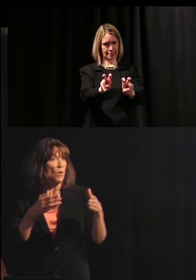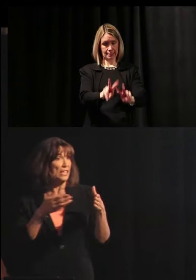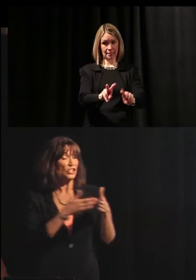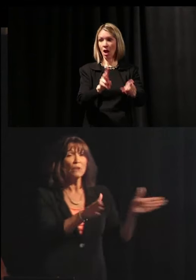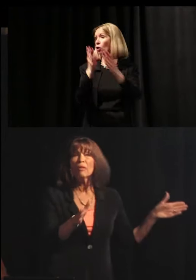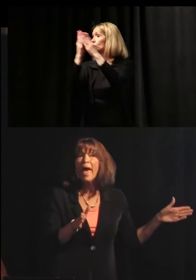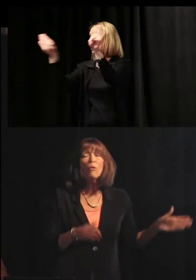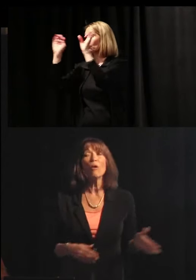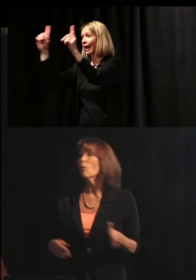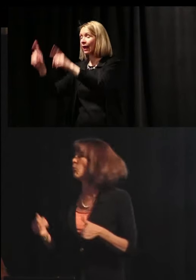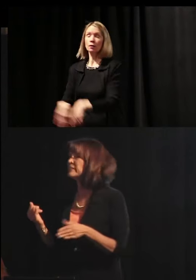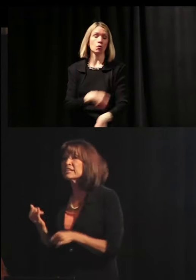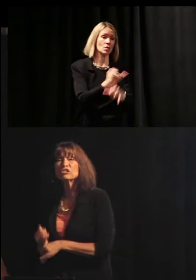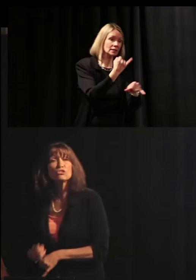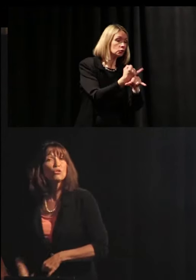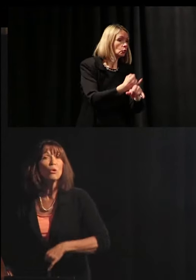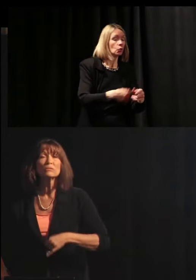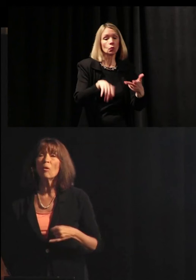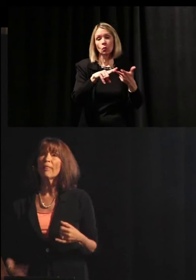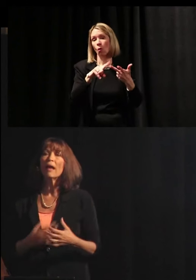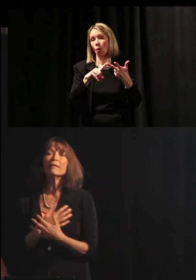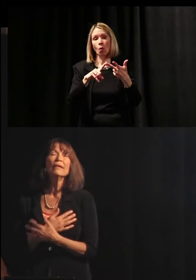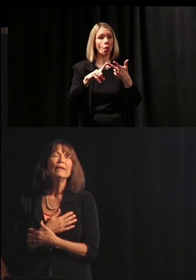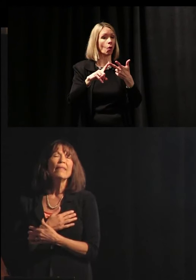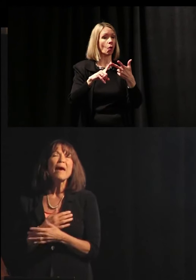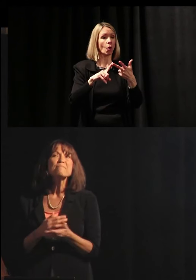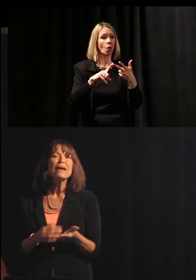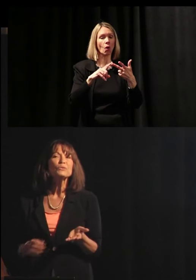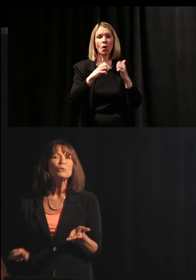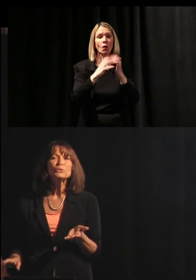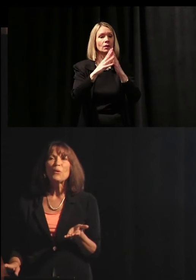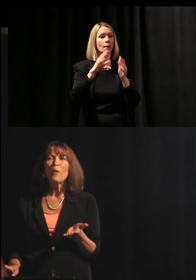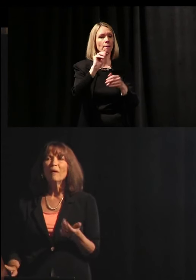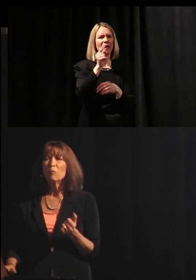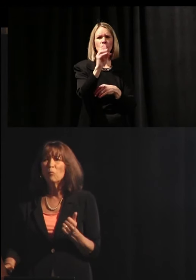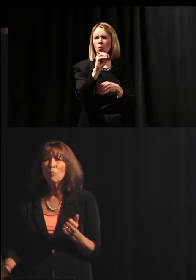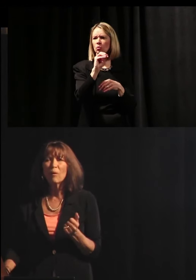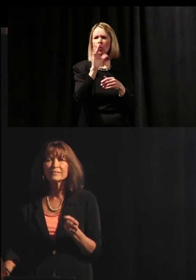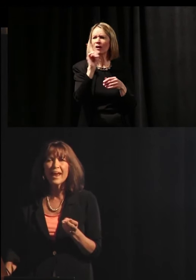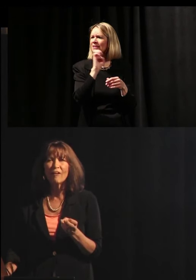if they're in general ed, or residential schools or that Metro School. Where's Eric?